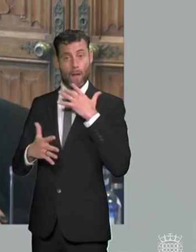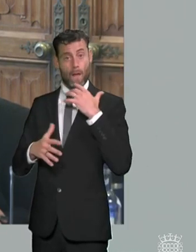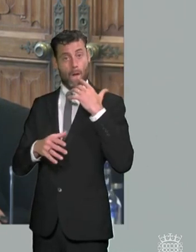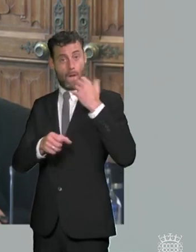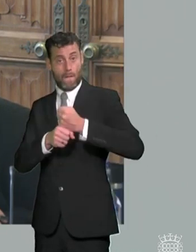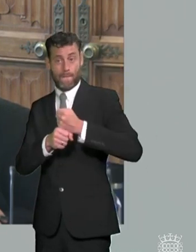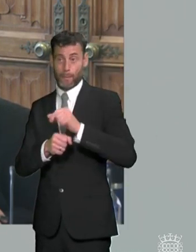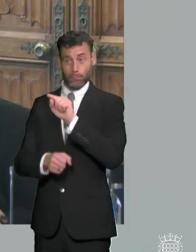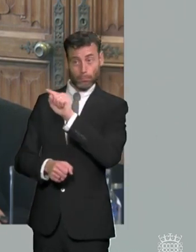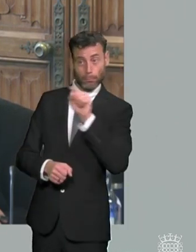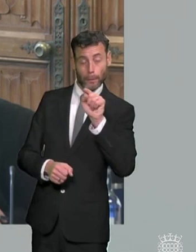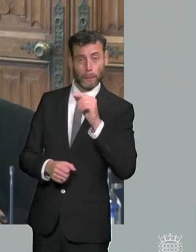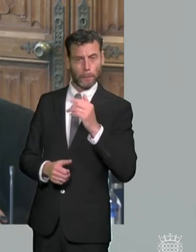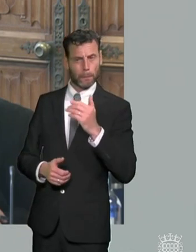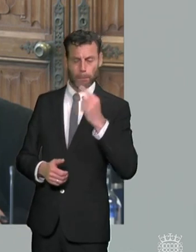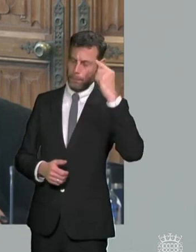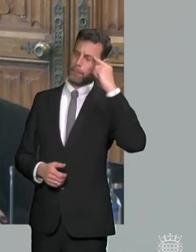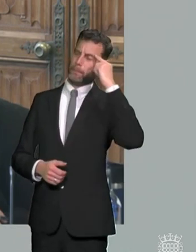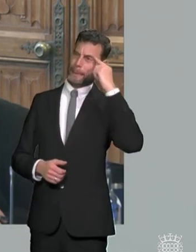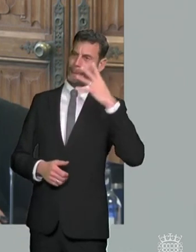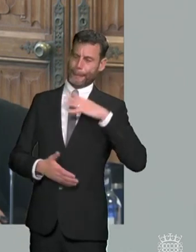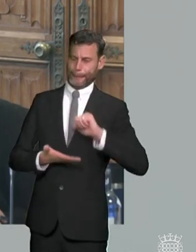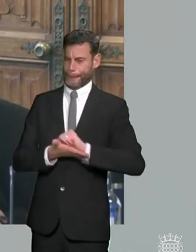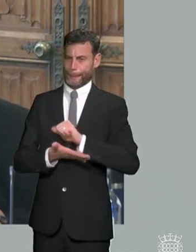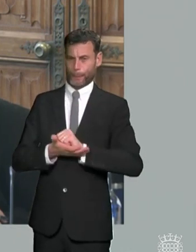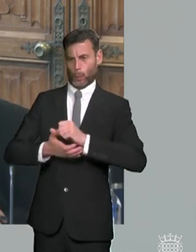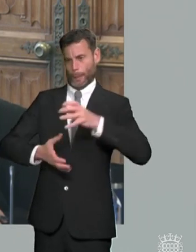so that we've got the right professionals in the right places and so that people's